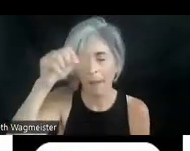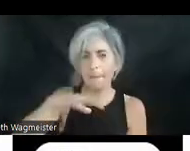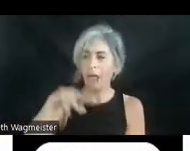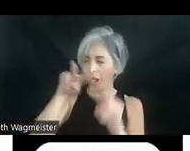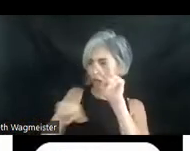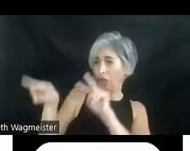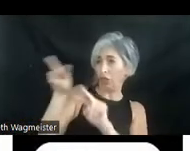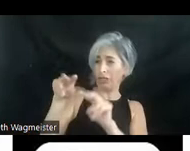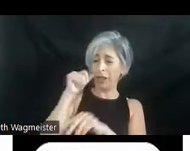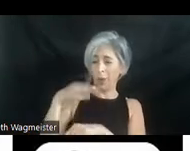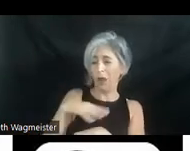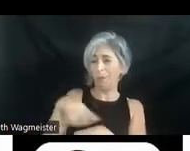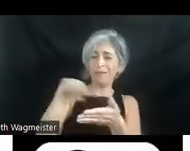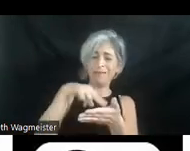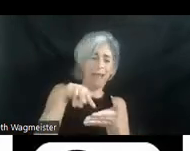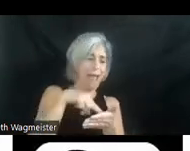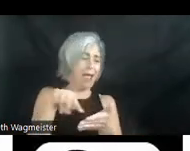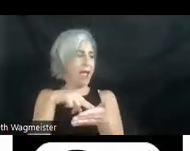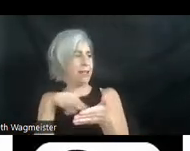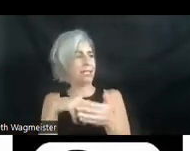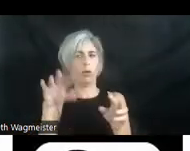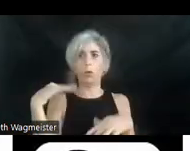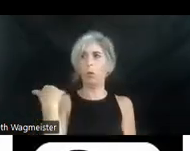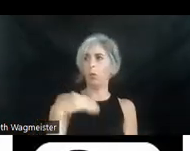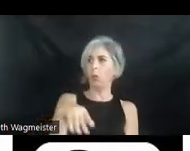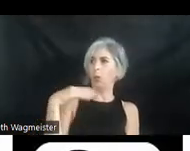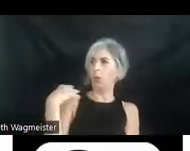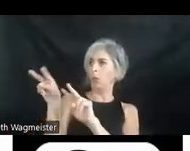hips as he passes and guests clear the room of furniture and a man sprinkles fine powder on